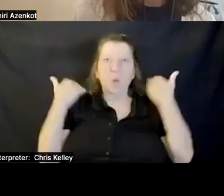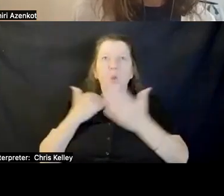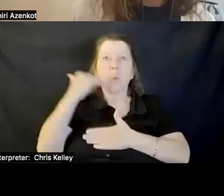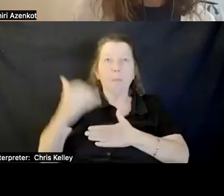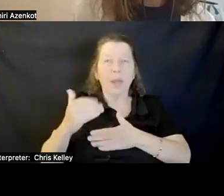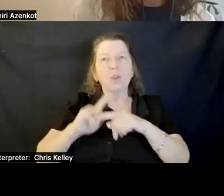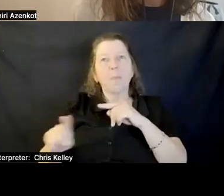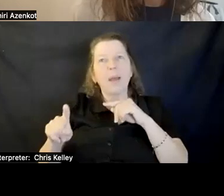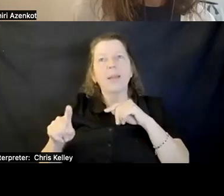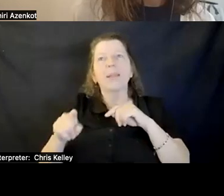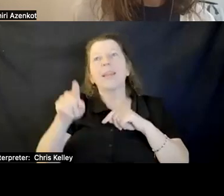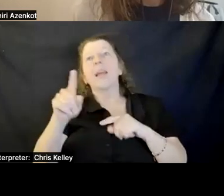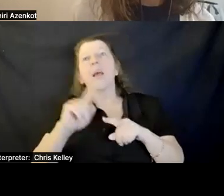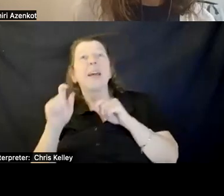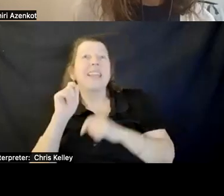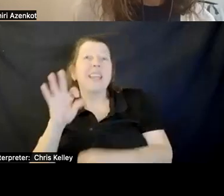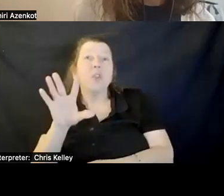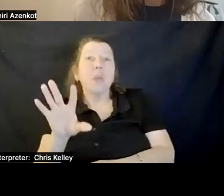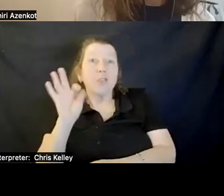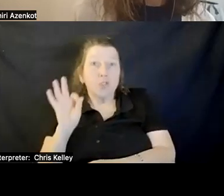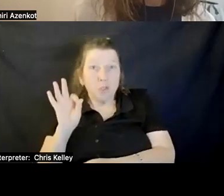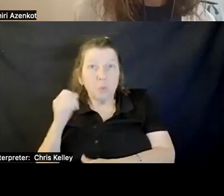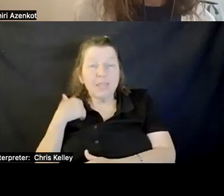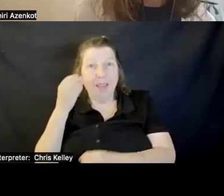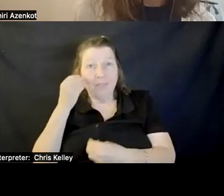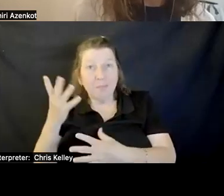Carin: If it is elective, if you can choose to have it or not have it, that is the best.